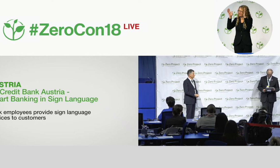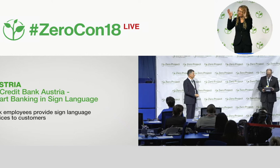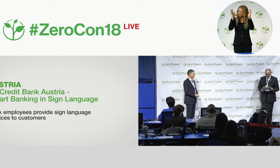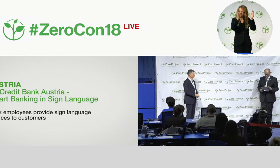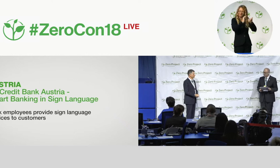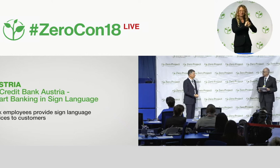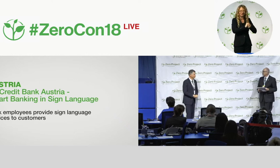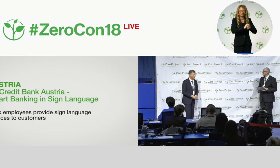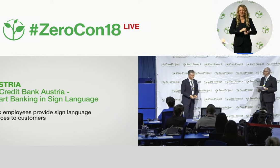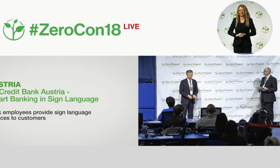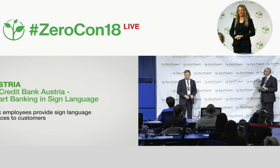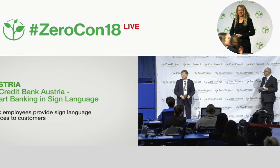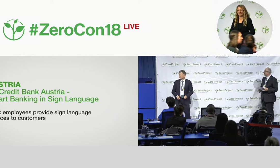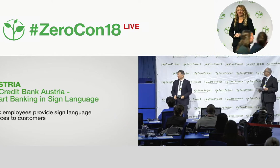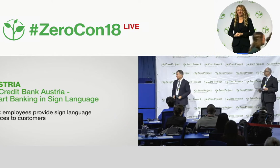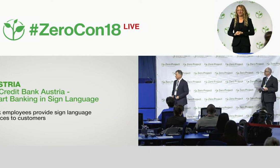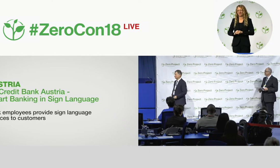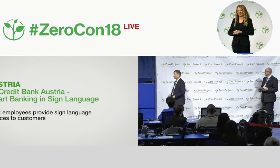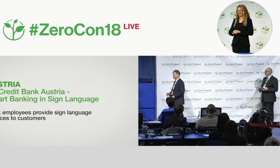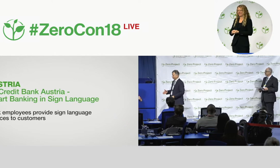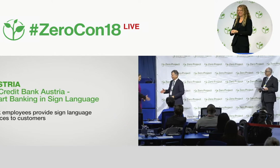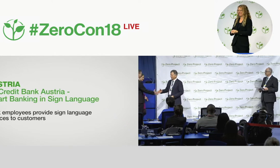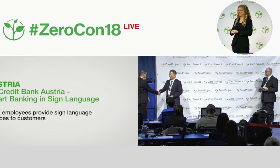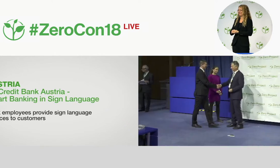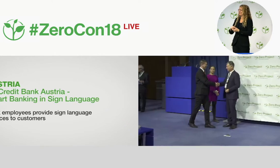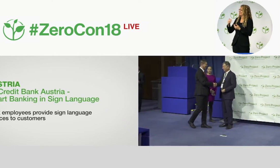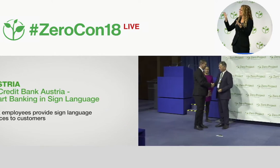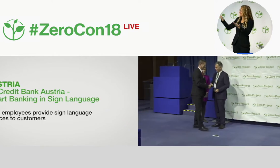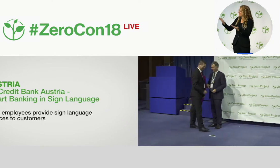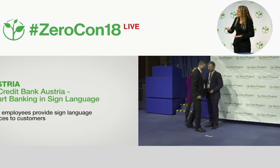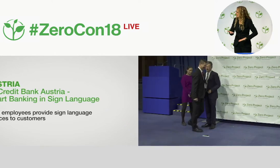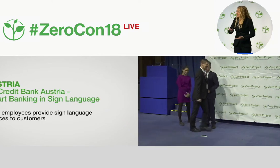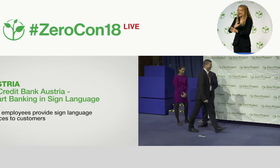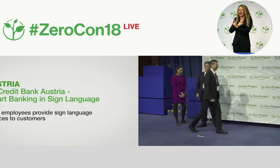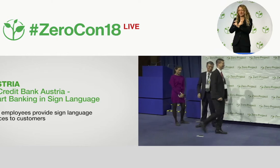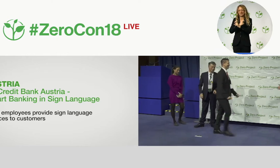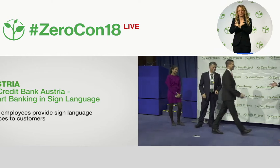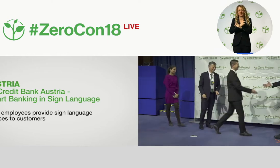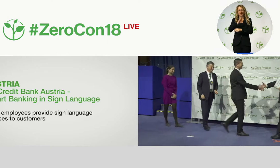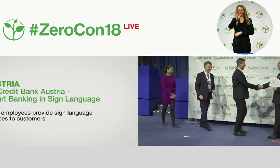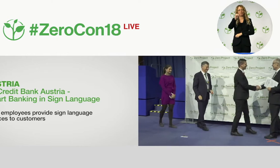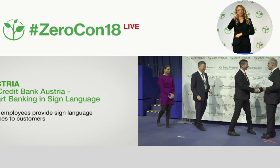Congratulations to Bank Austria. UniCredit Bank Austria, a major Austrian banking group, ...